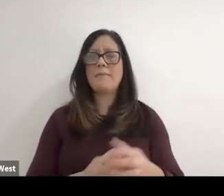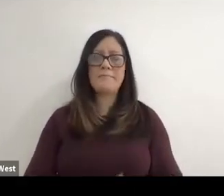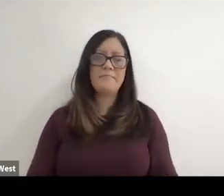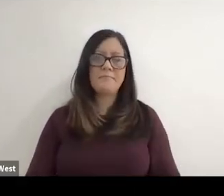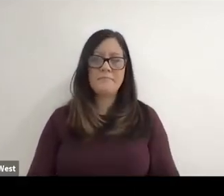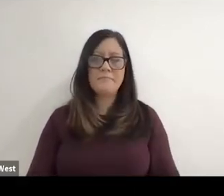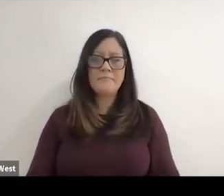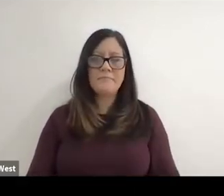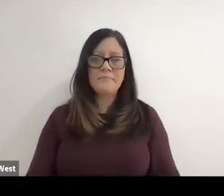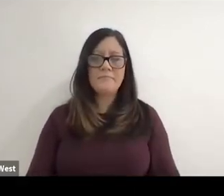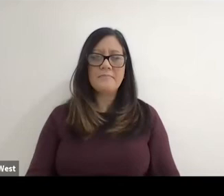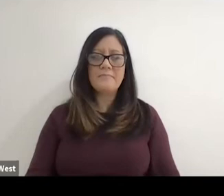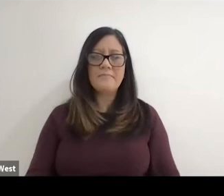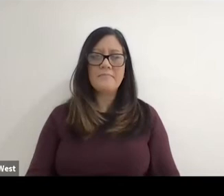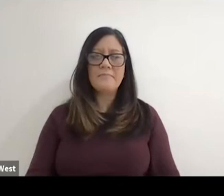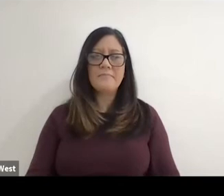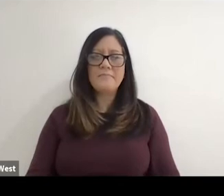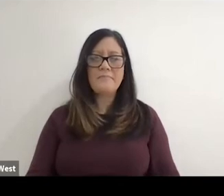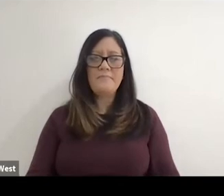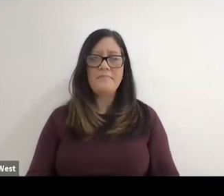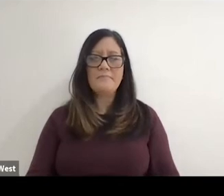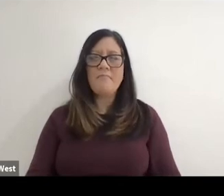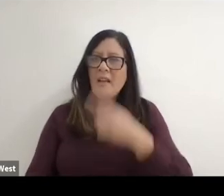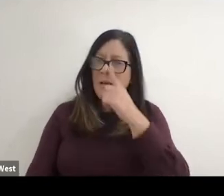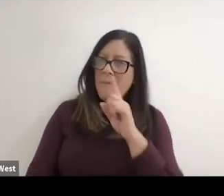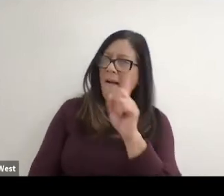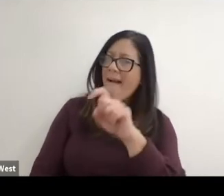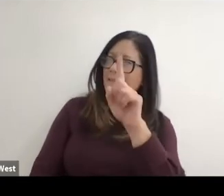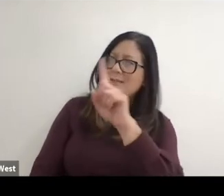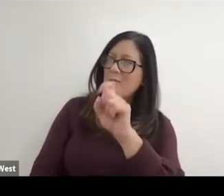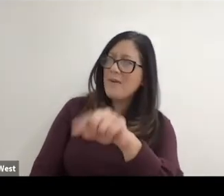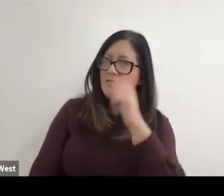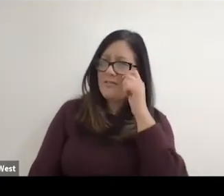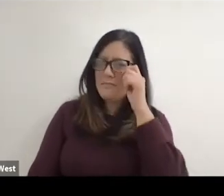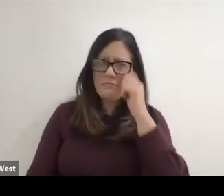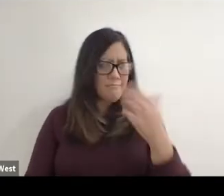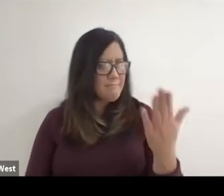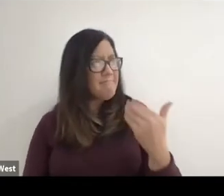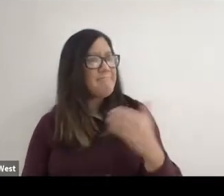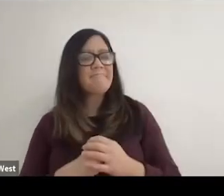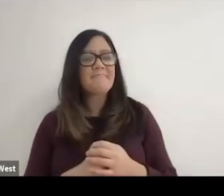If I can just ask the question.